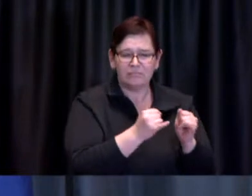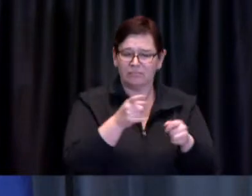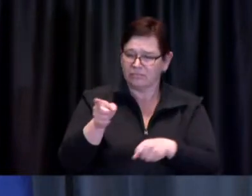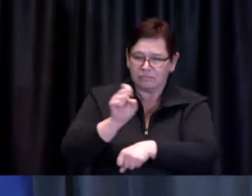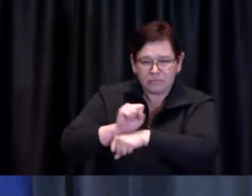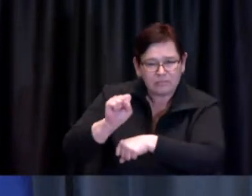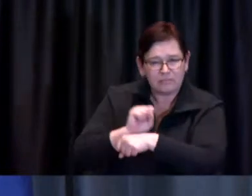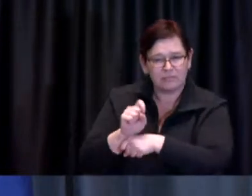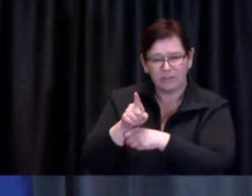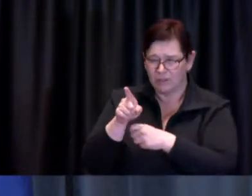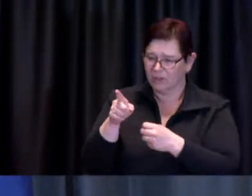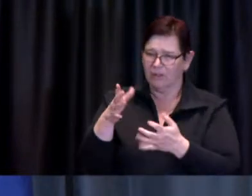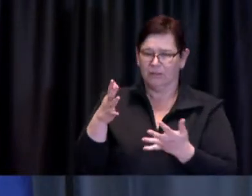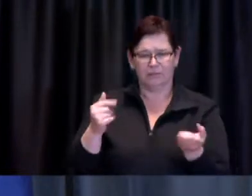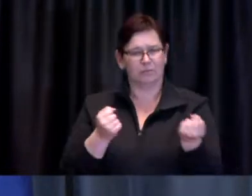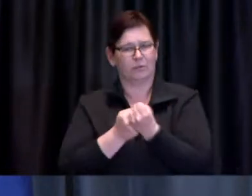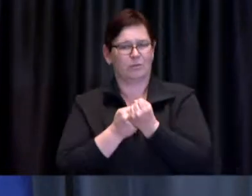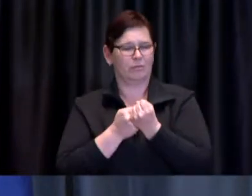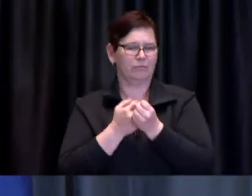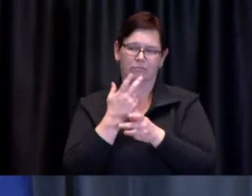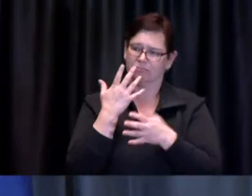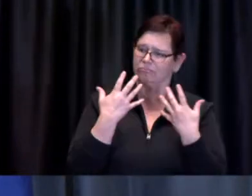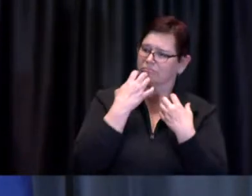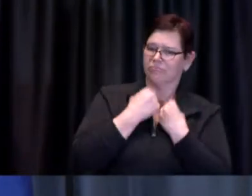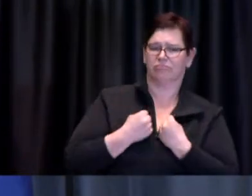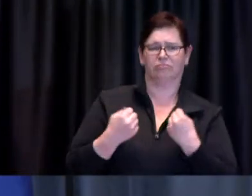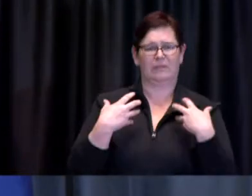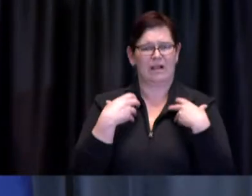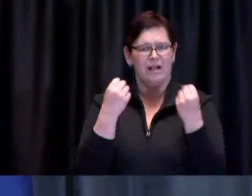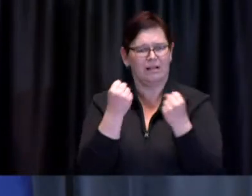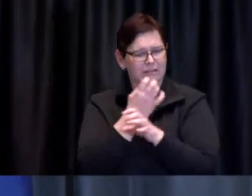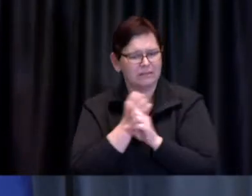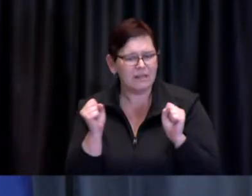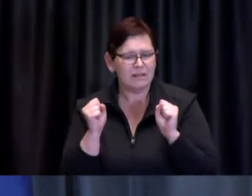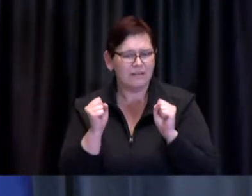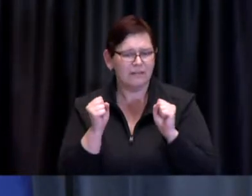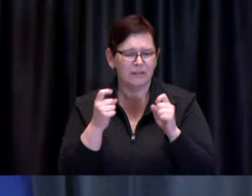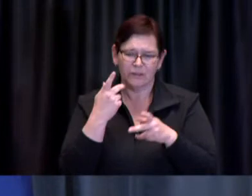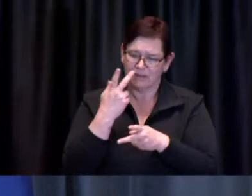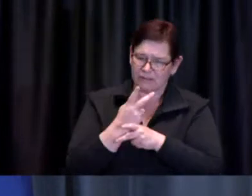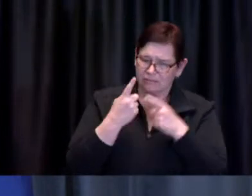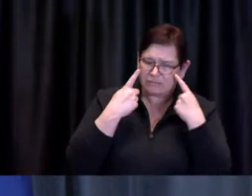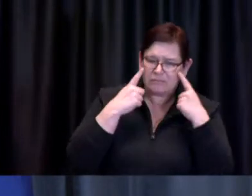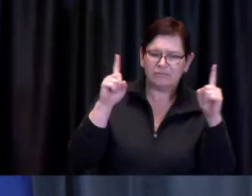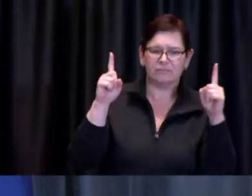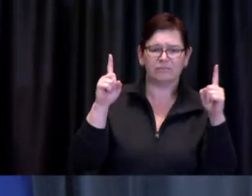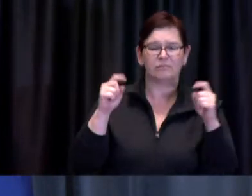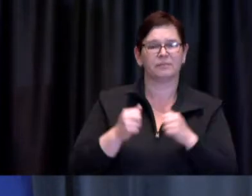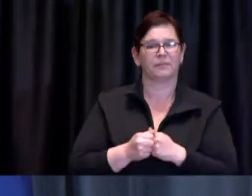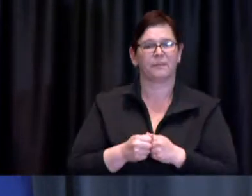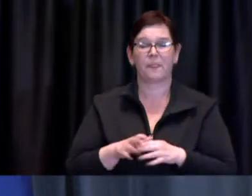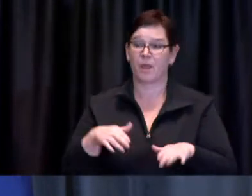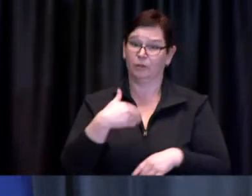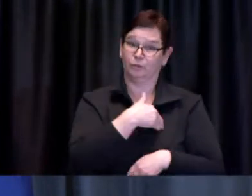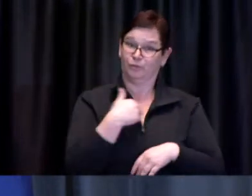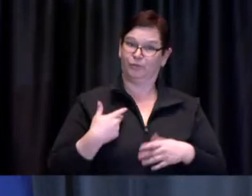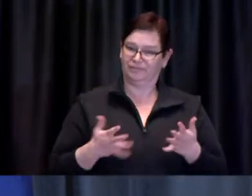As of 11 o'clock this morning, we successfully opened three additional City-operated COVID-19 vaccine clinics.